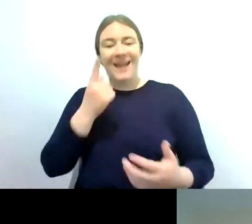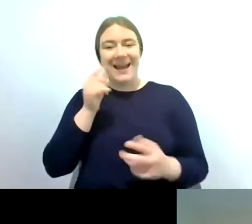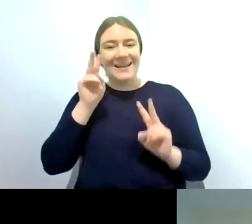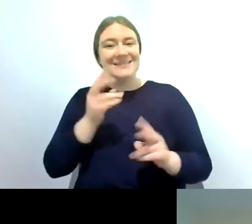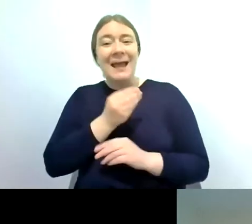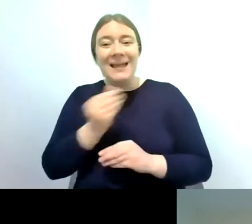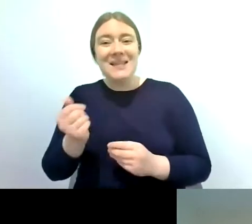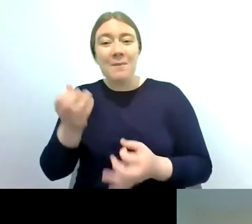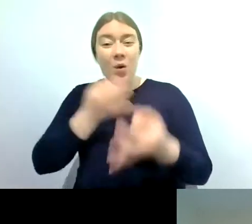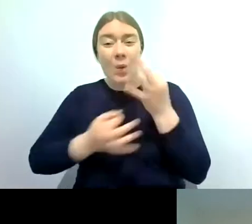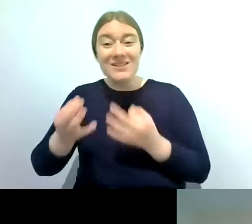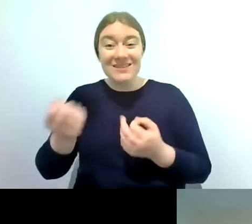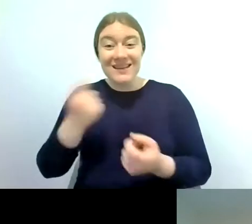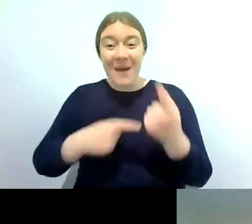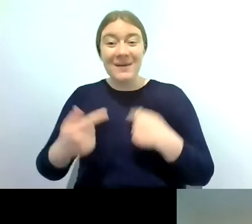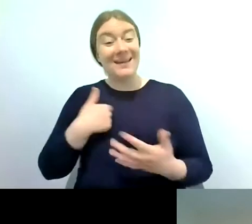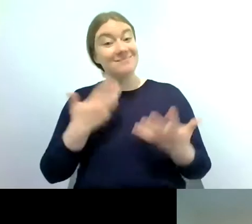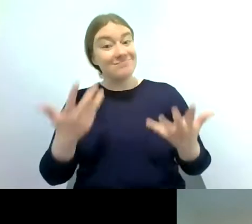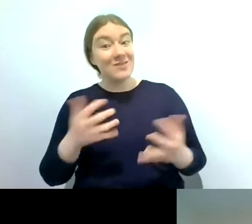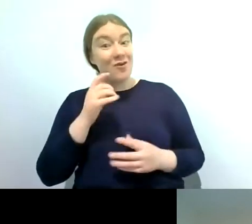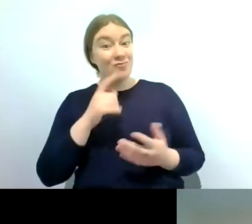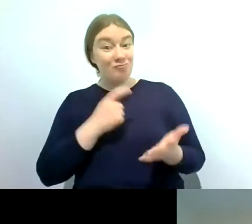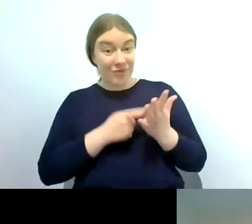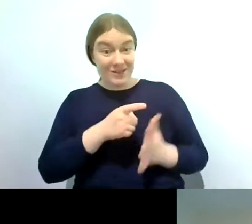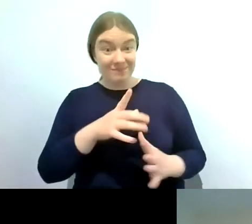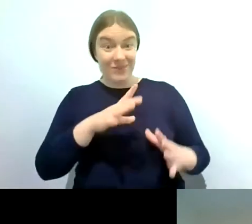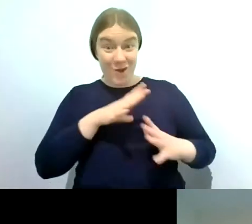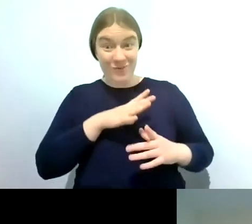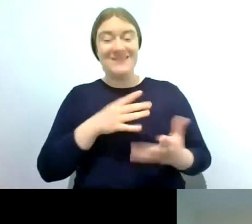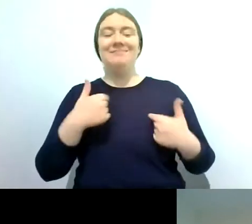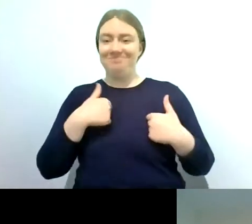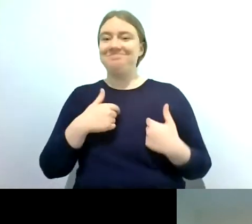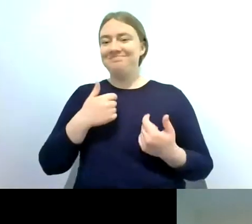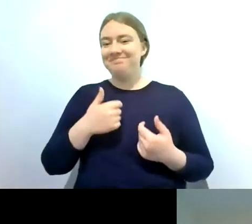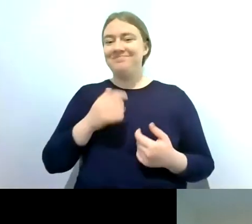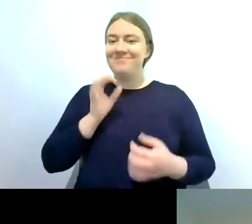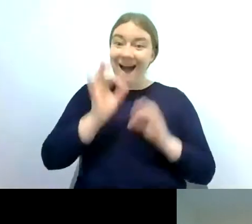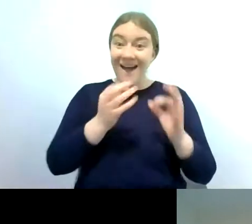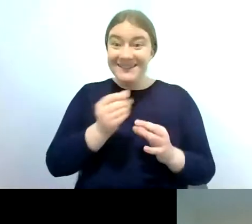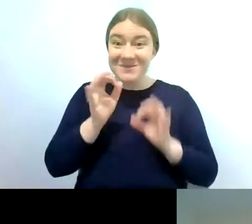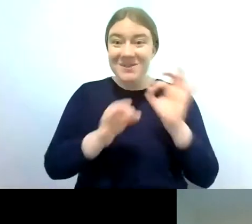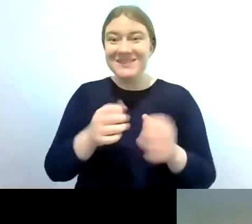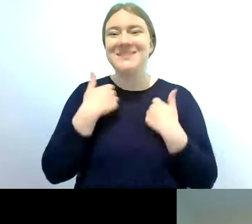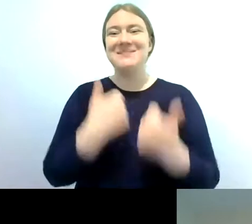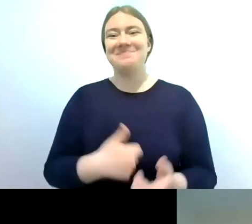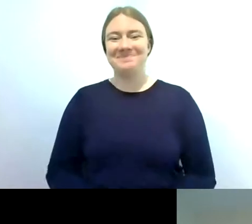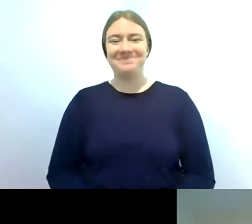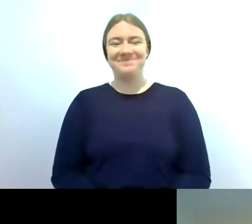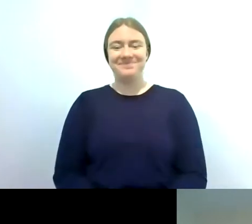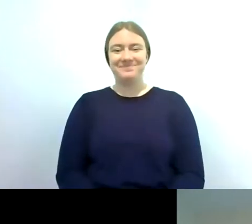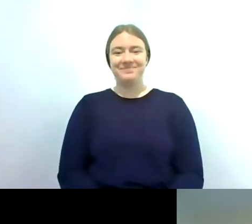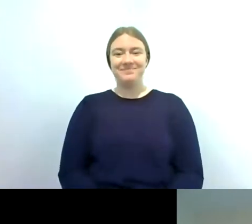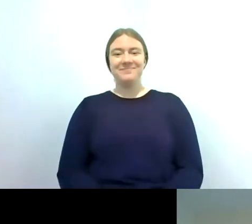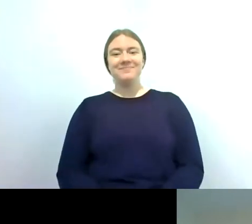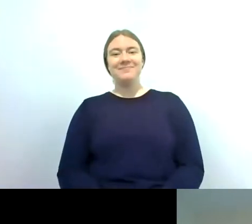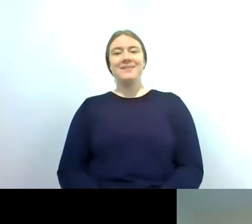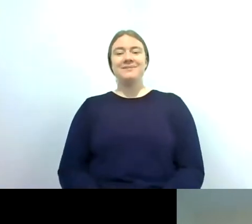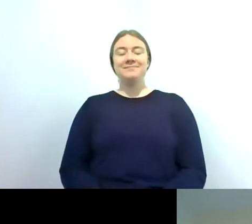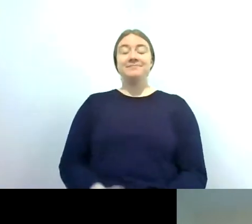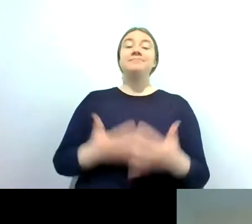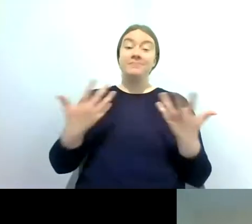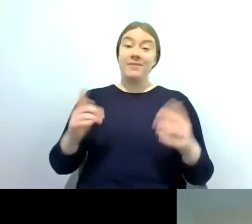coming in so rachel if you're ready we'll uh we'll ask some questions so first one we've had is uh